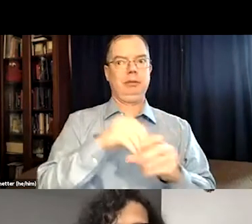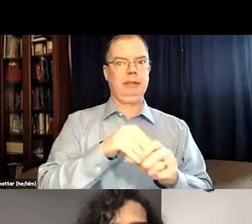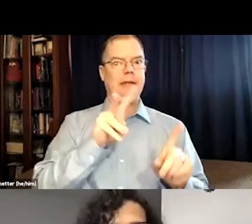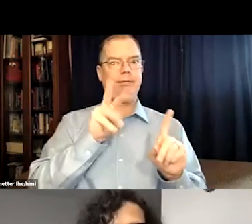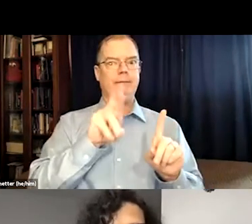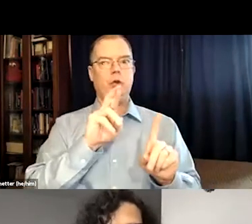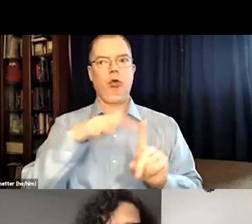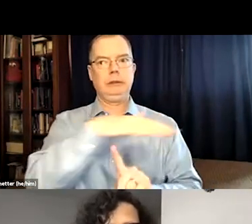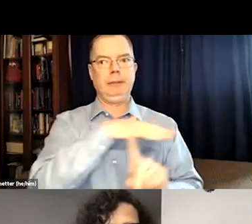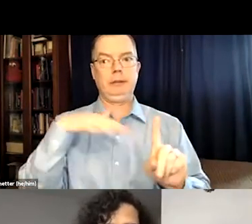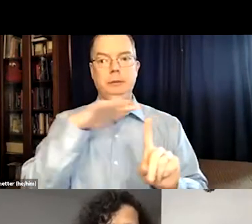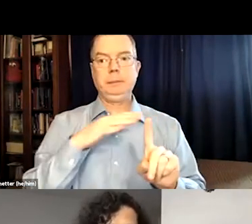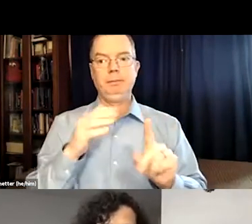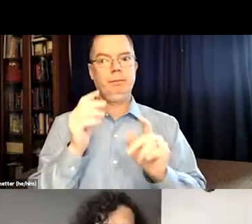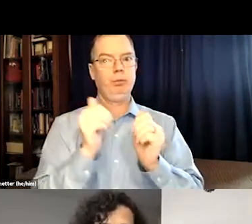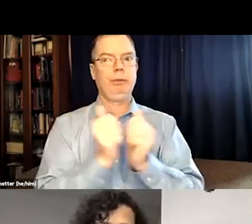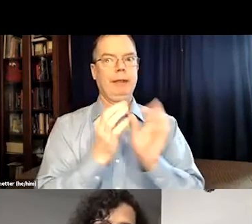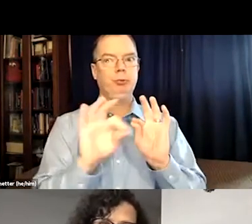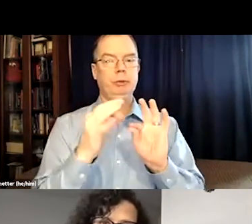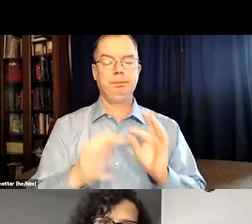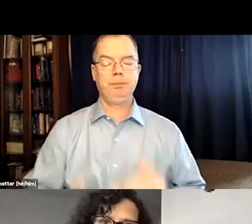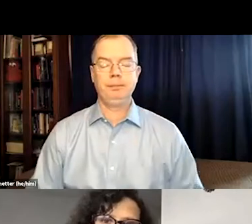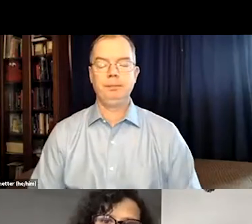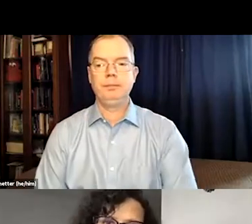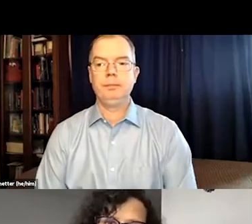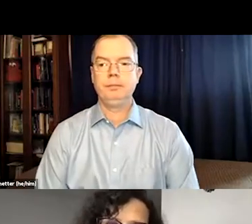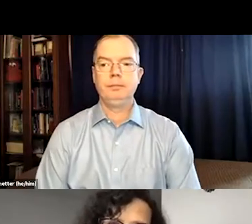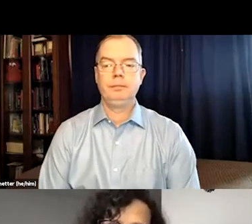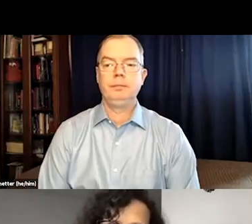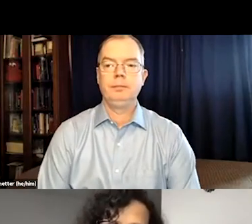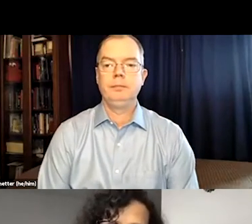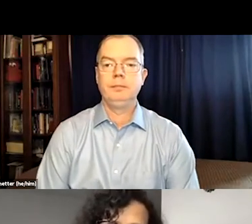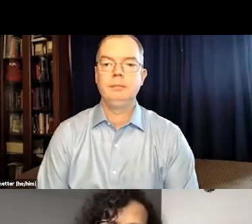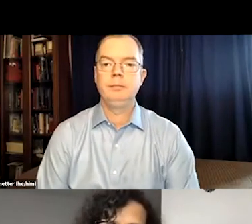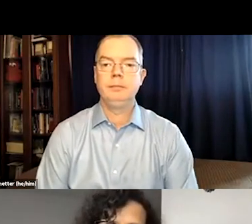some of his ideas apply to VR in that VR space, regarding captioning.